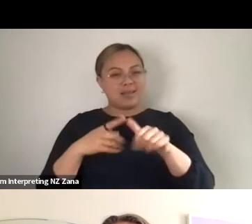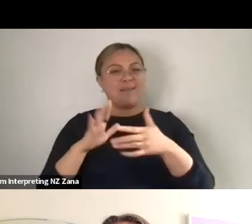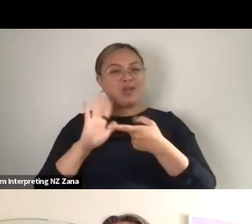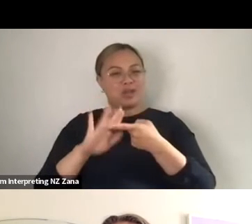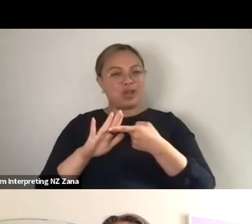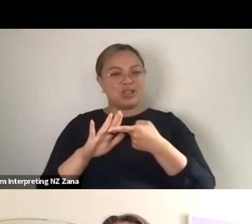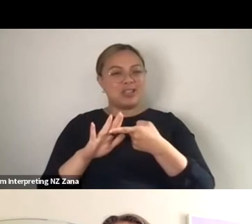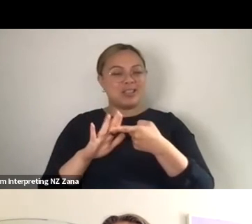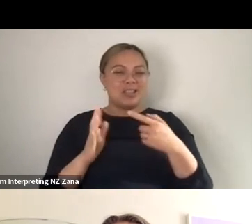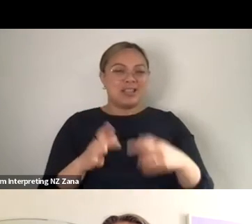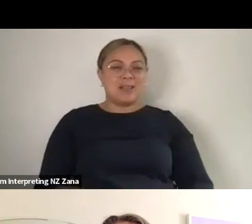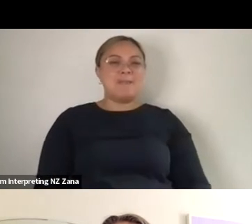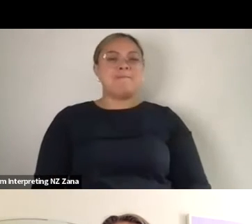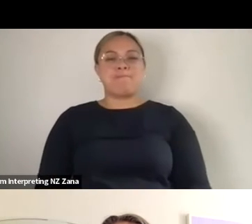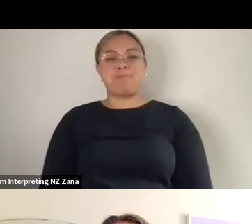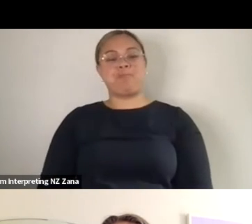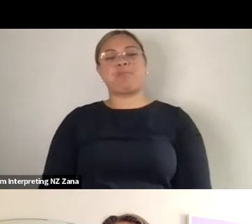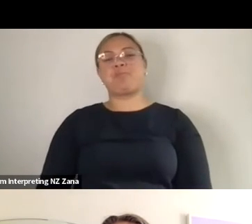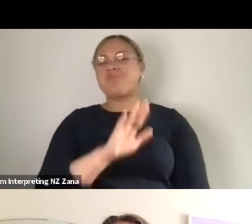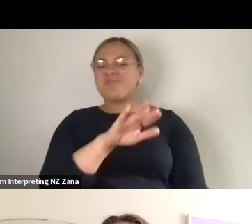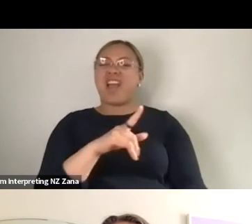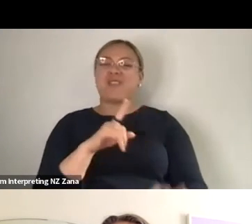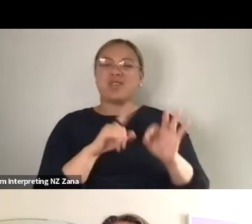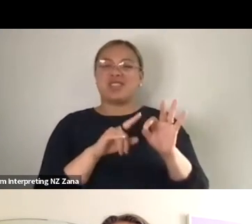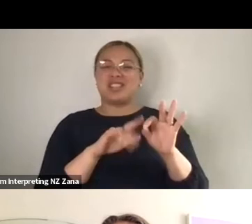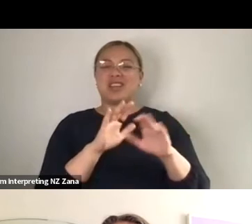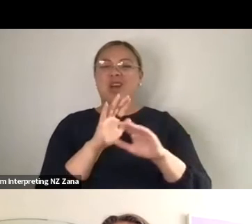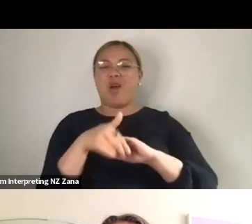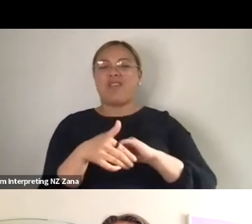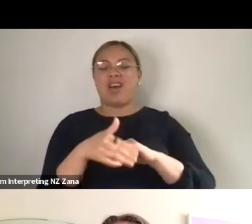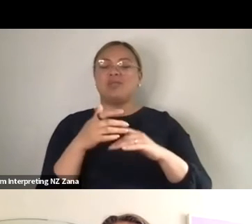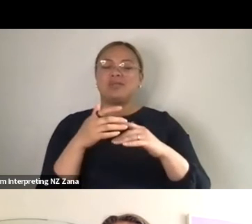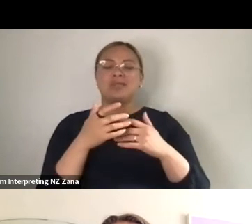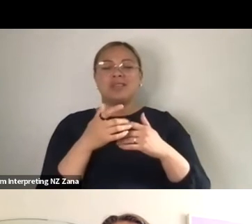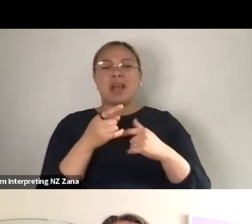for you which has come through around actually building your shows. So,